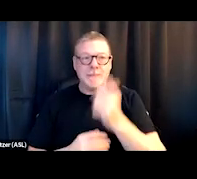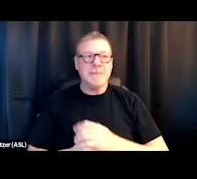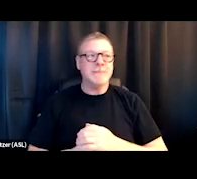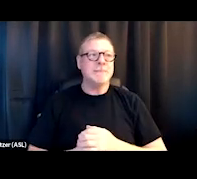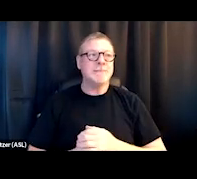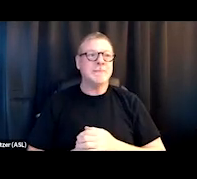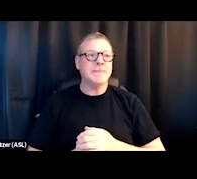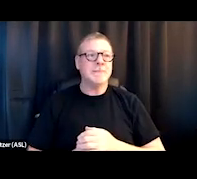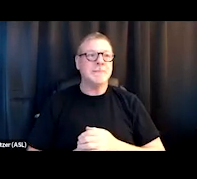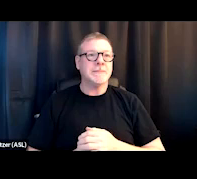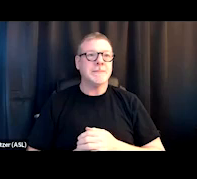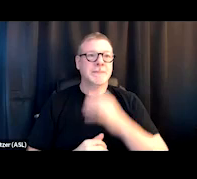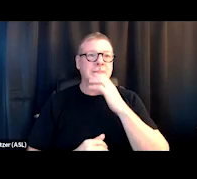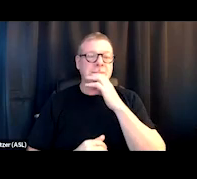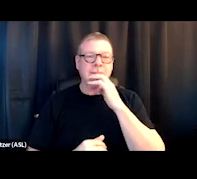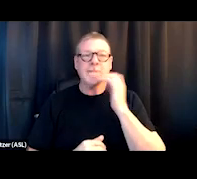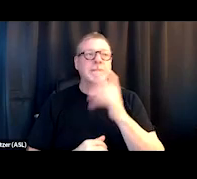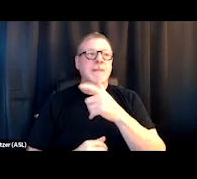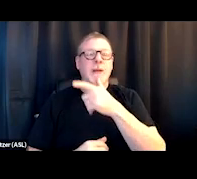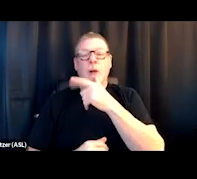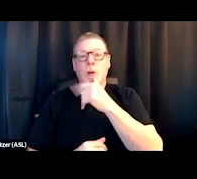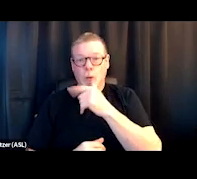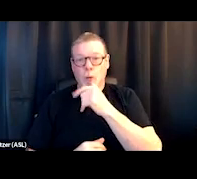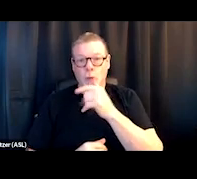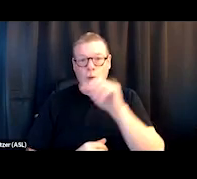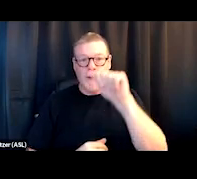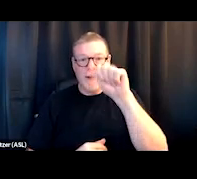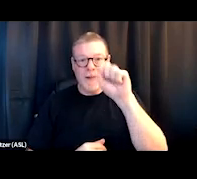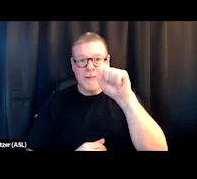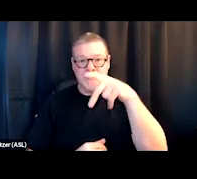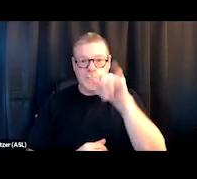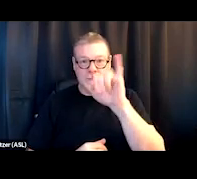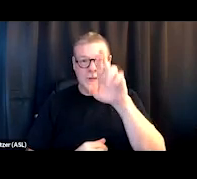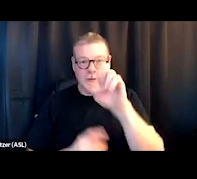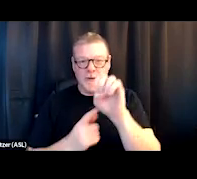so we'll go to the next slide, who Aspire is, and then this will help us describe